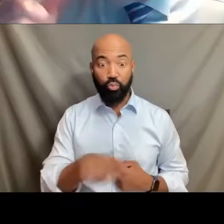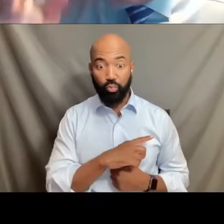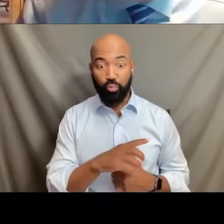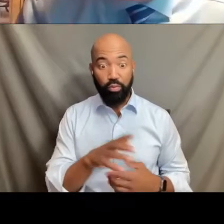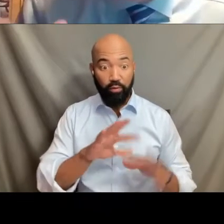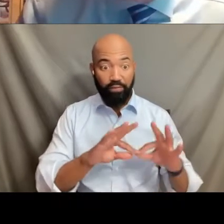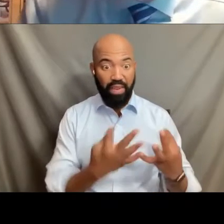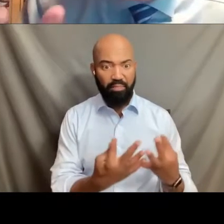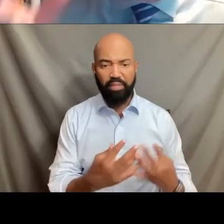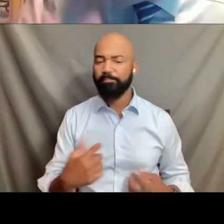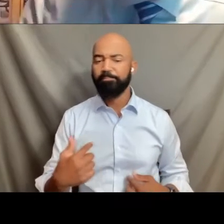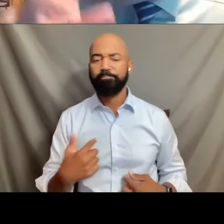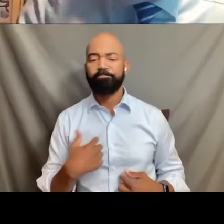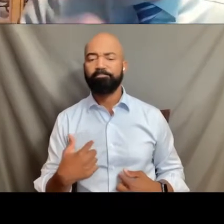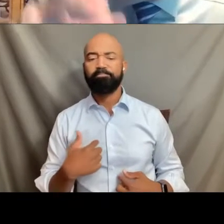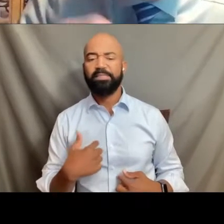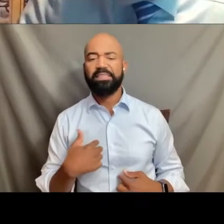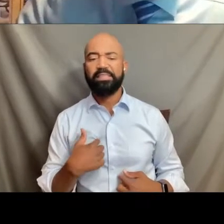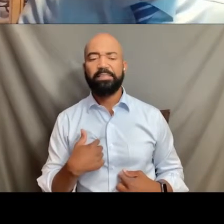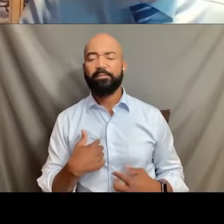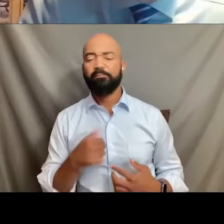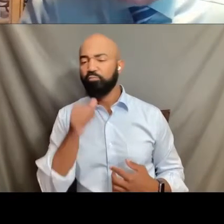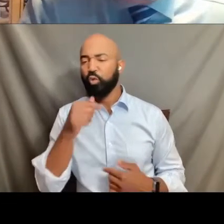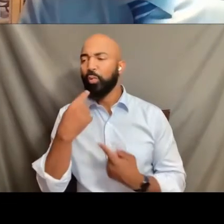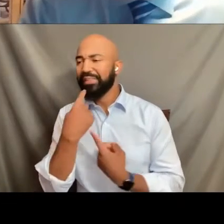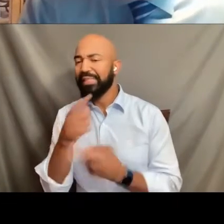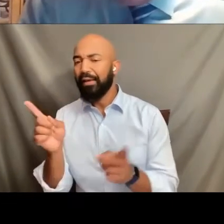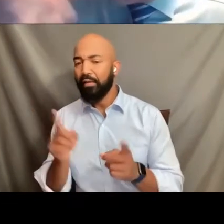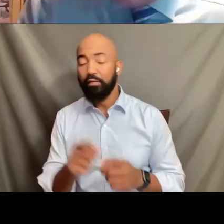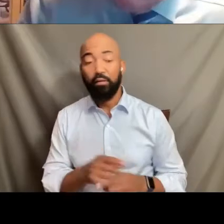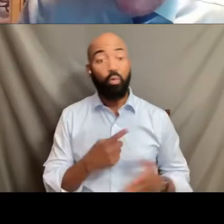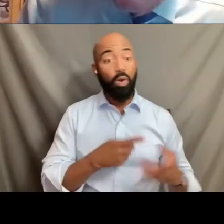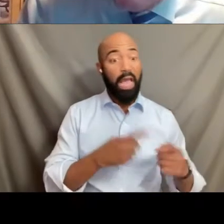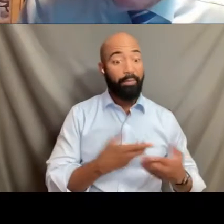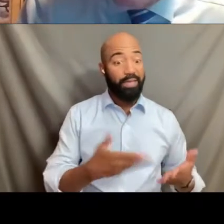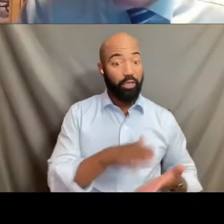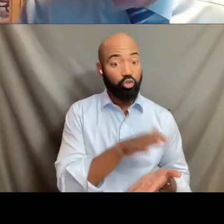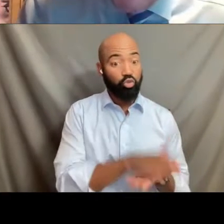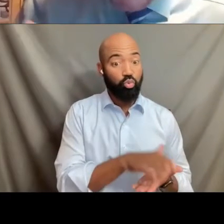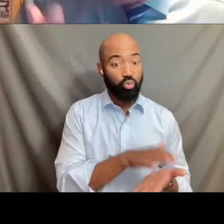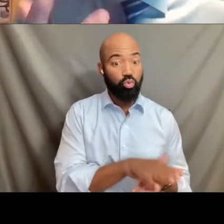there is nothing about your presence here in this school that's going to upset that relationship.